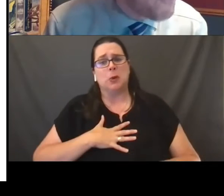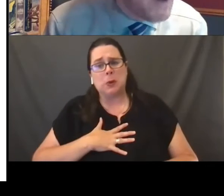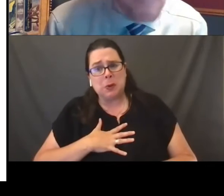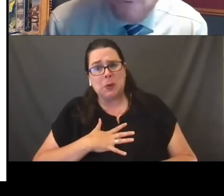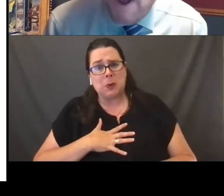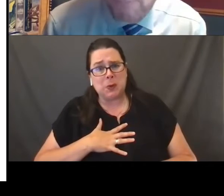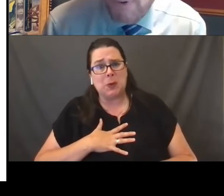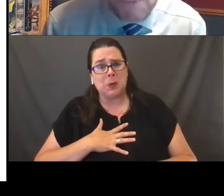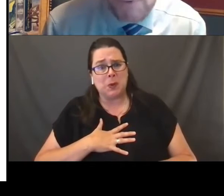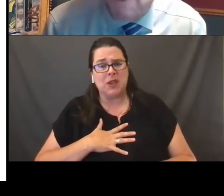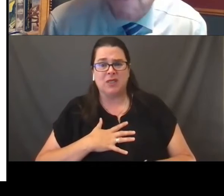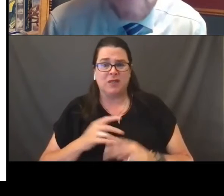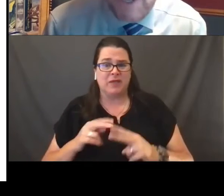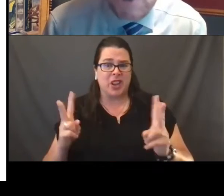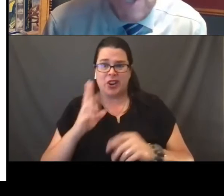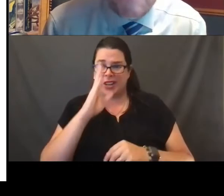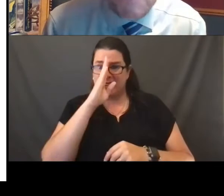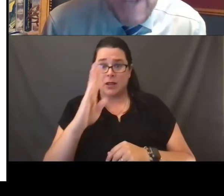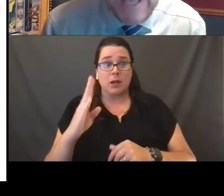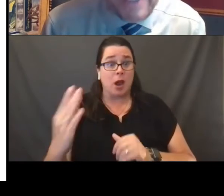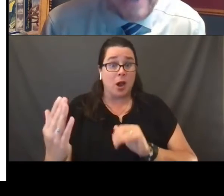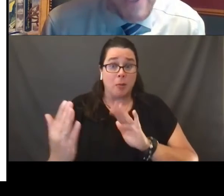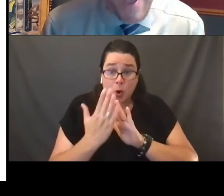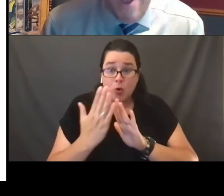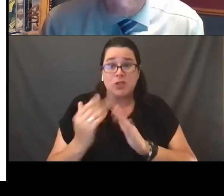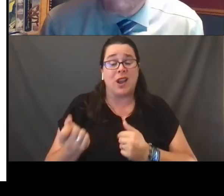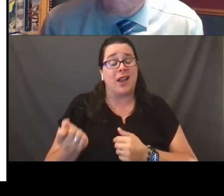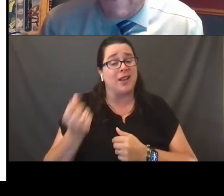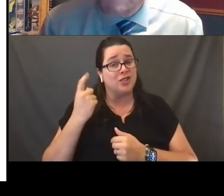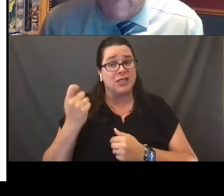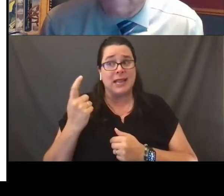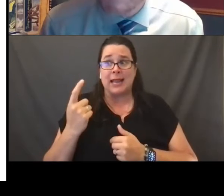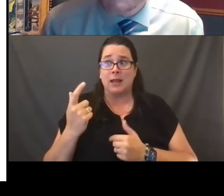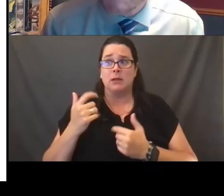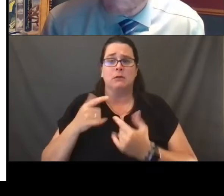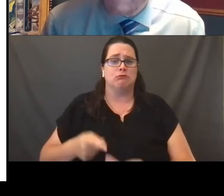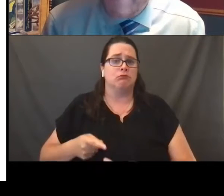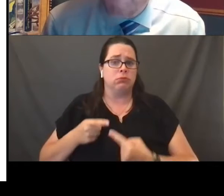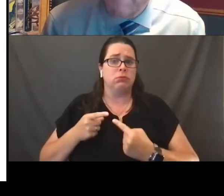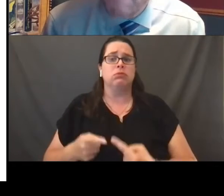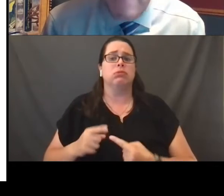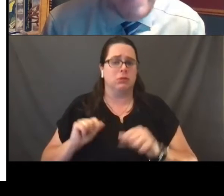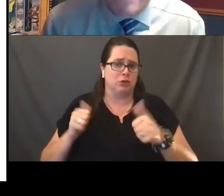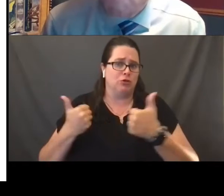very, very approachable and very much understanding about the great challenges that are still out there